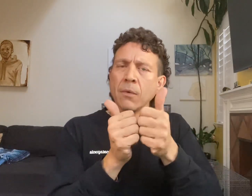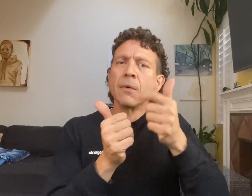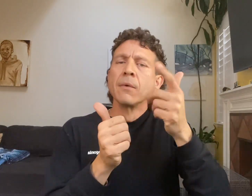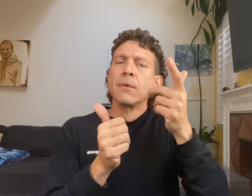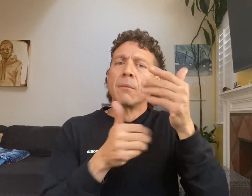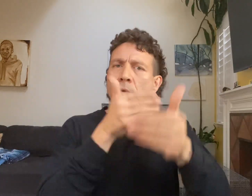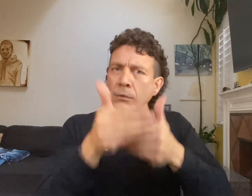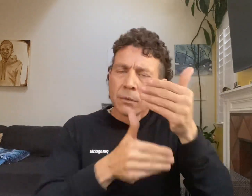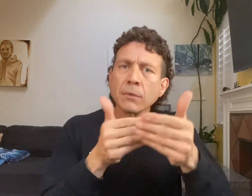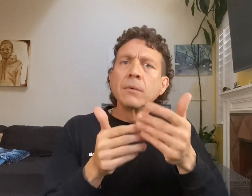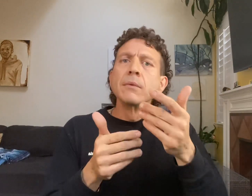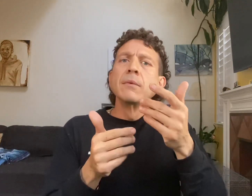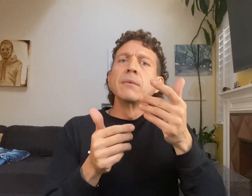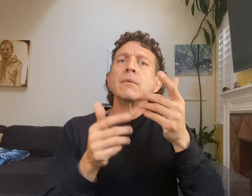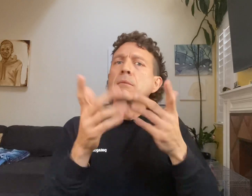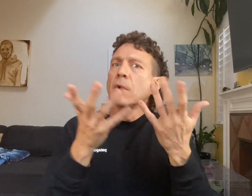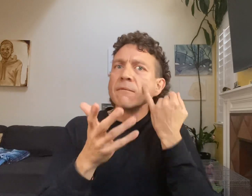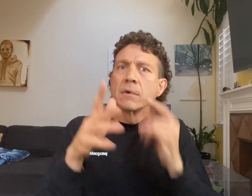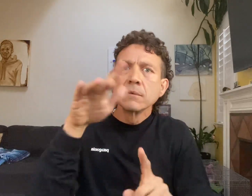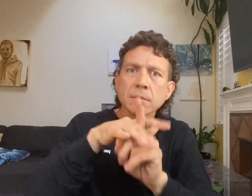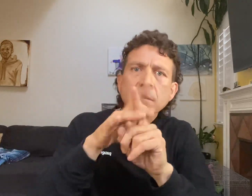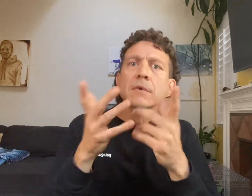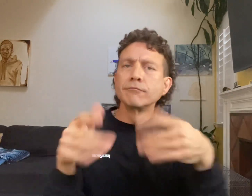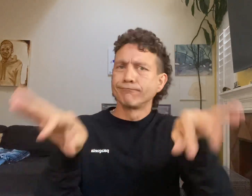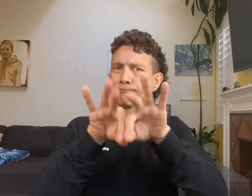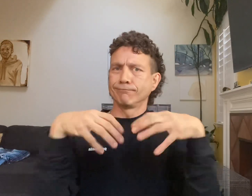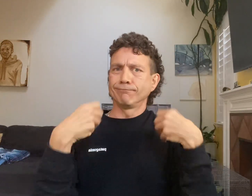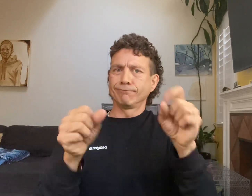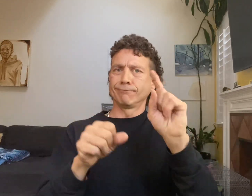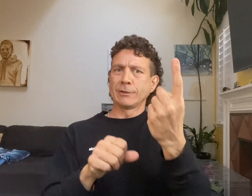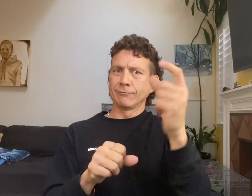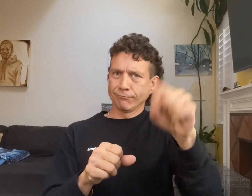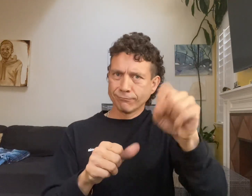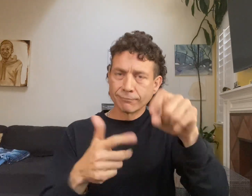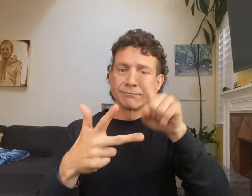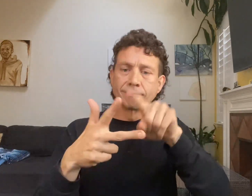provide support and protocols for the most importantly is developing a plan of safety first